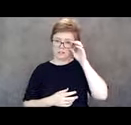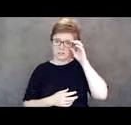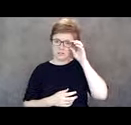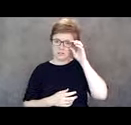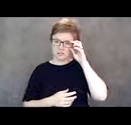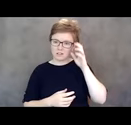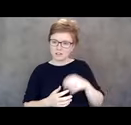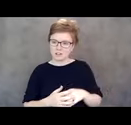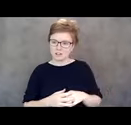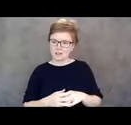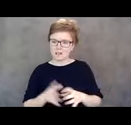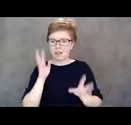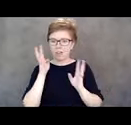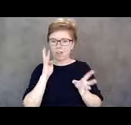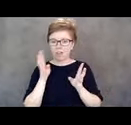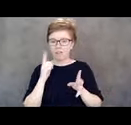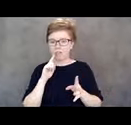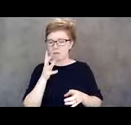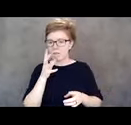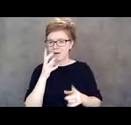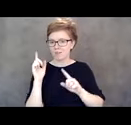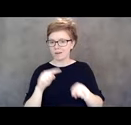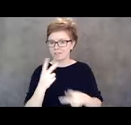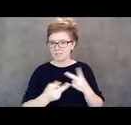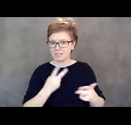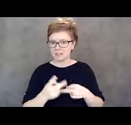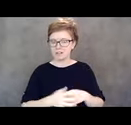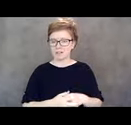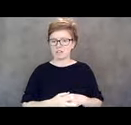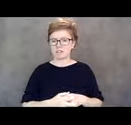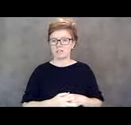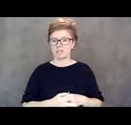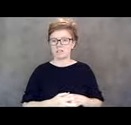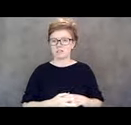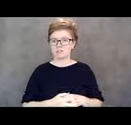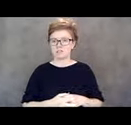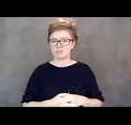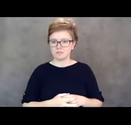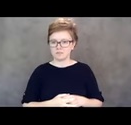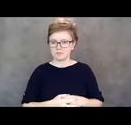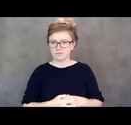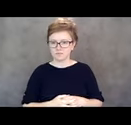I'm so excited about the ADA because with the ADA and also the specialist,